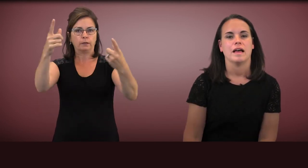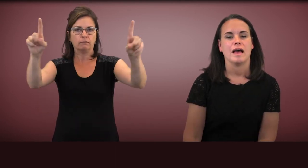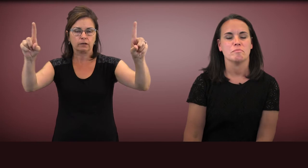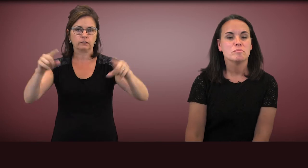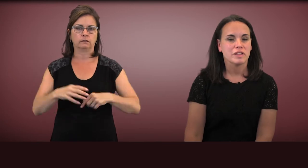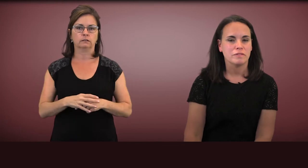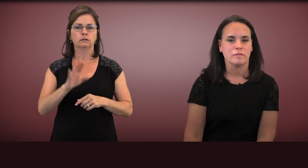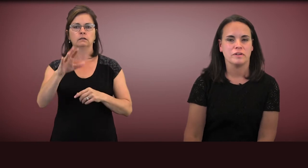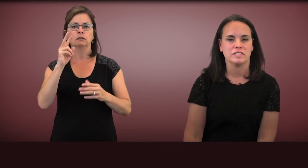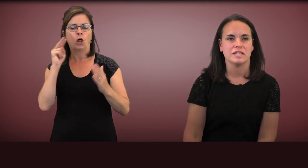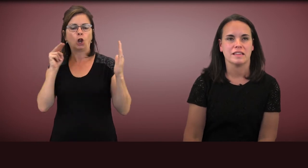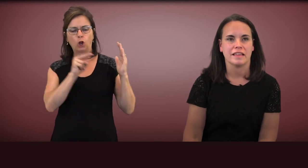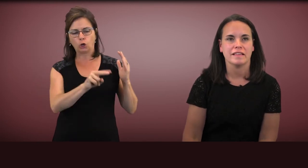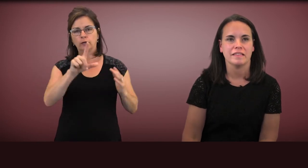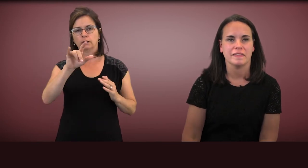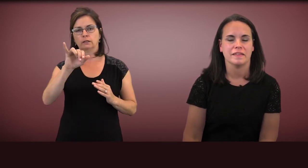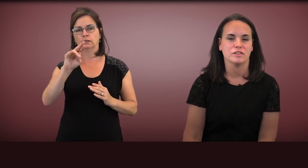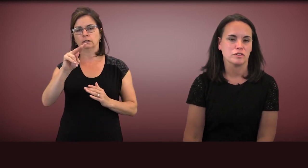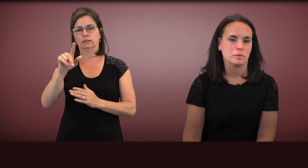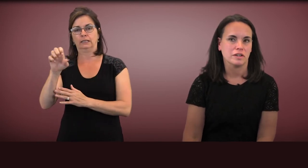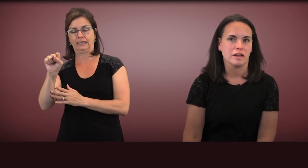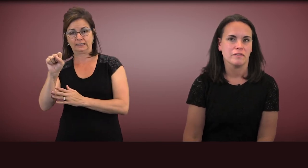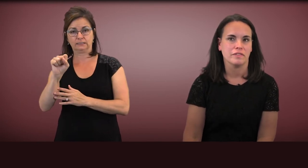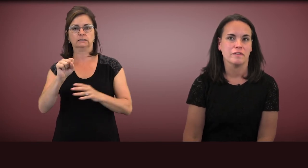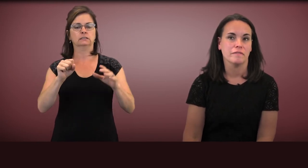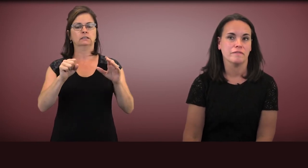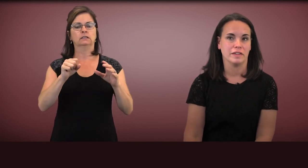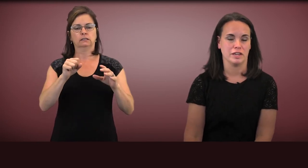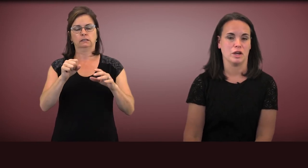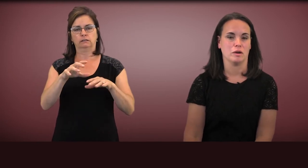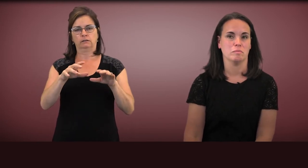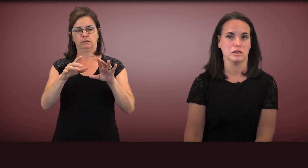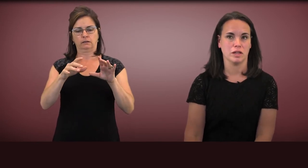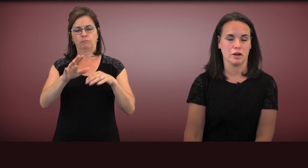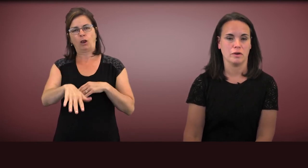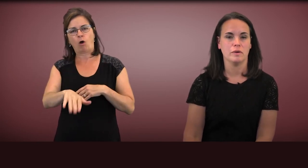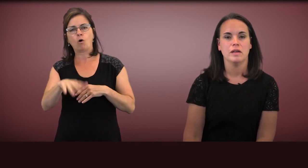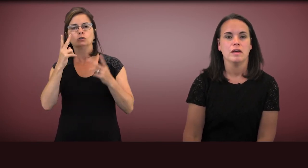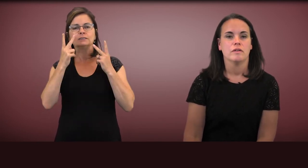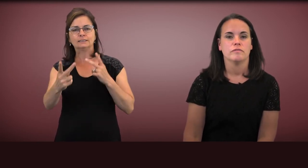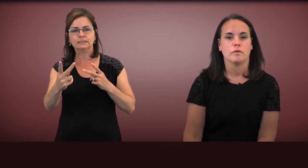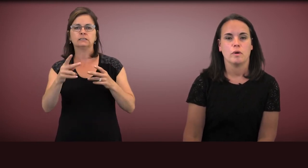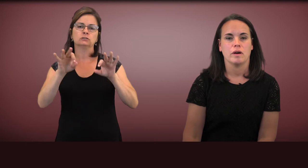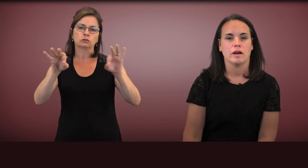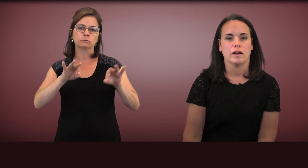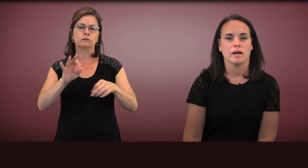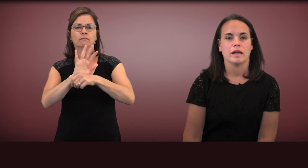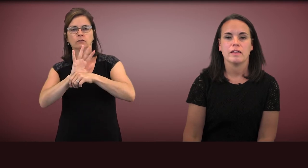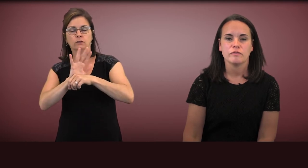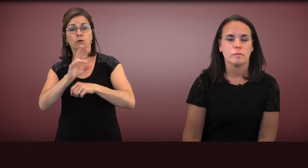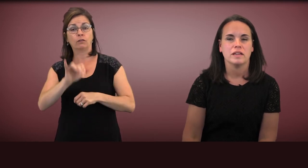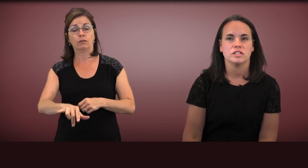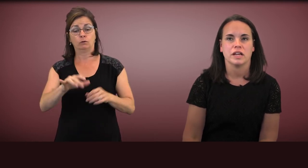Please refer to the links in the description of the video below for information